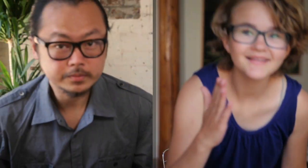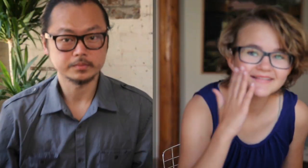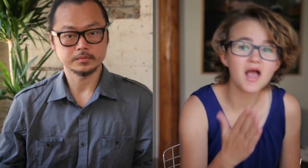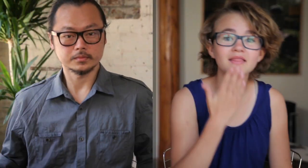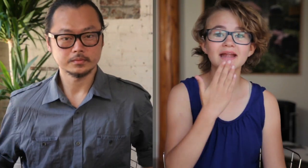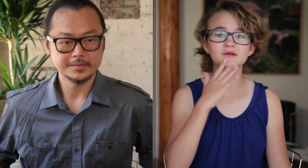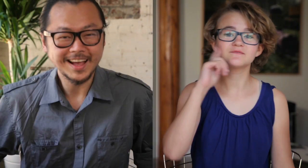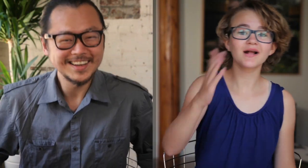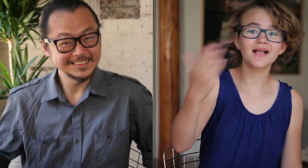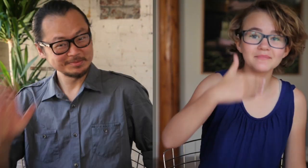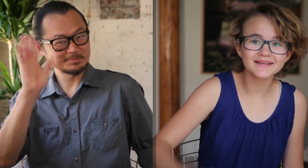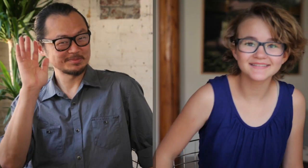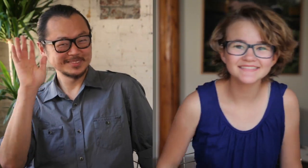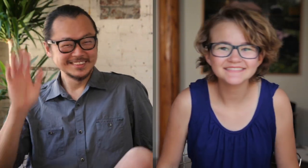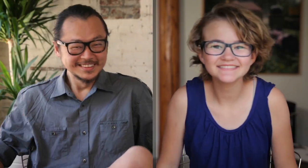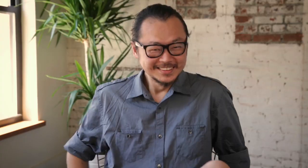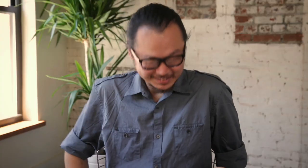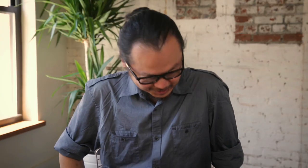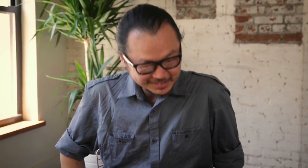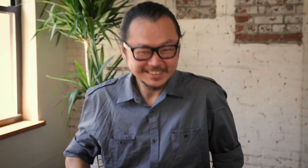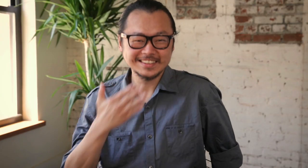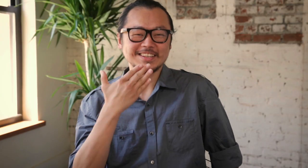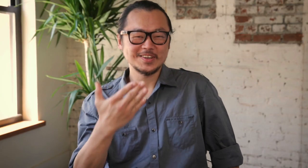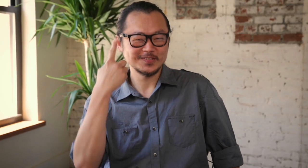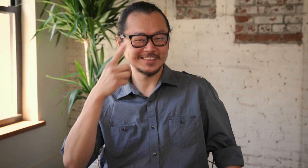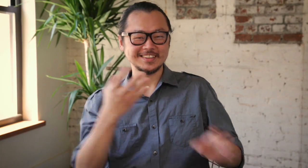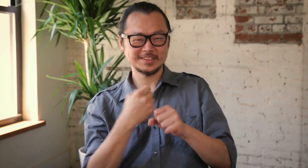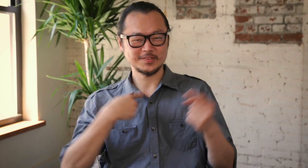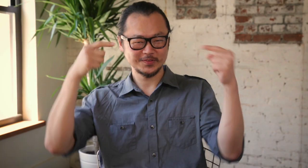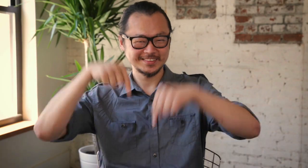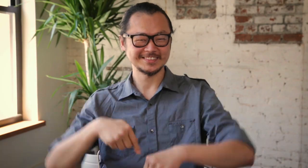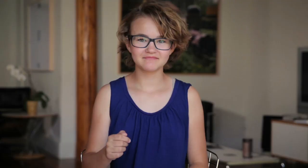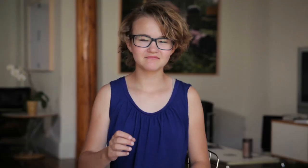Hello! Thank you for coming! Thank you for having me.